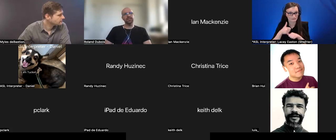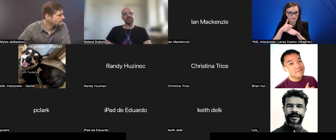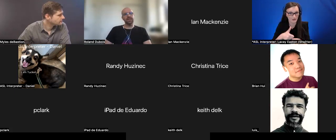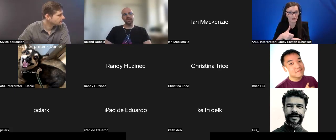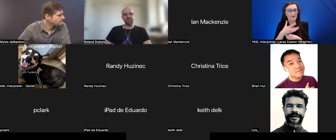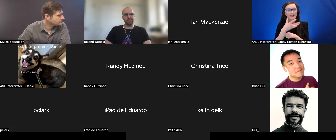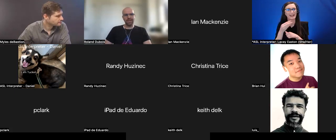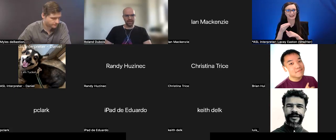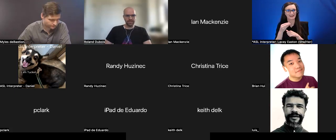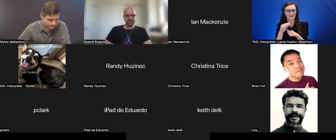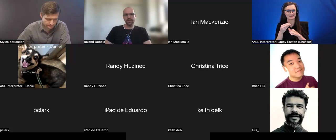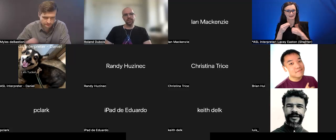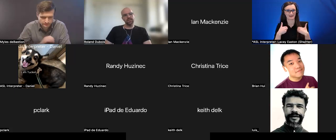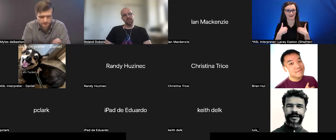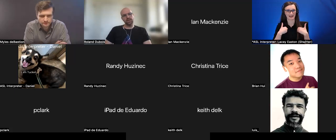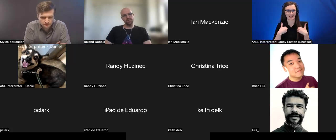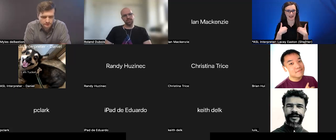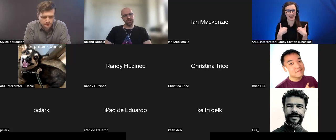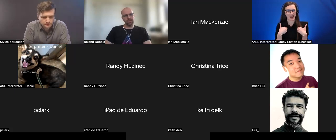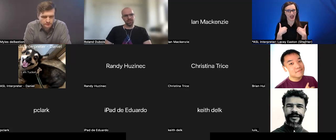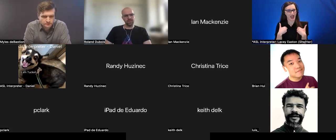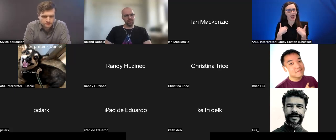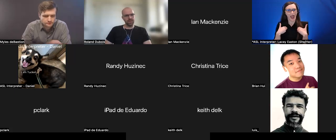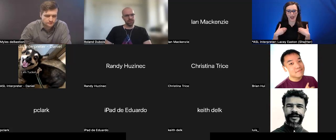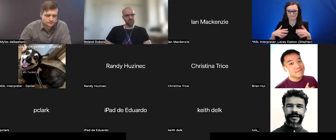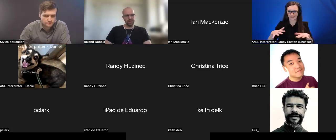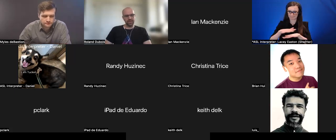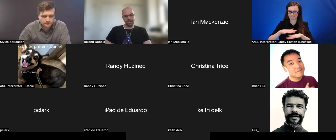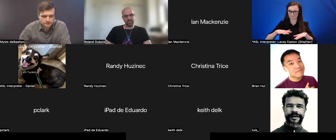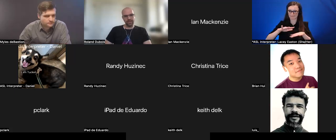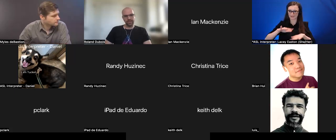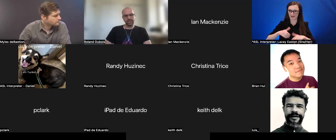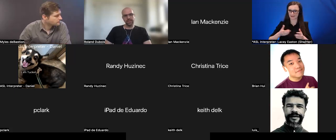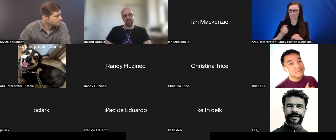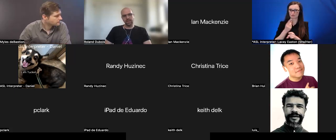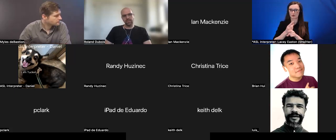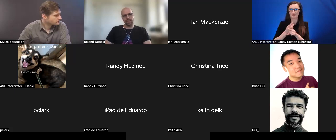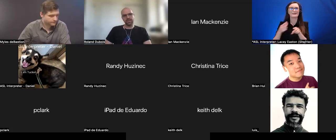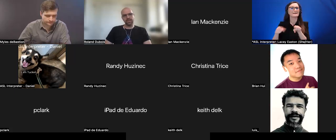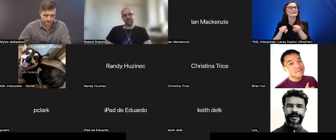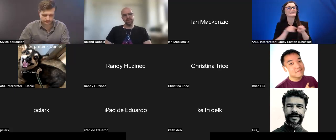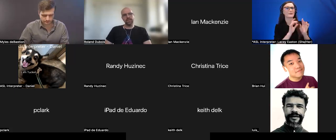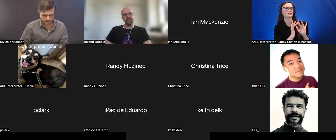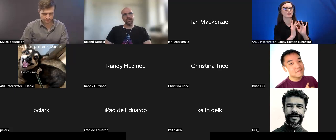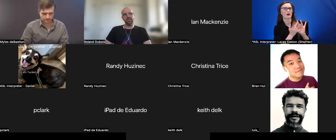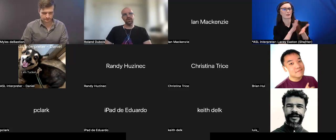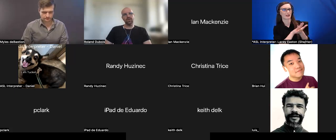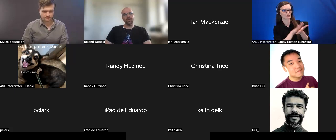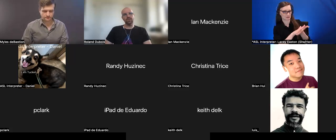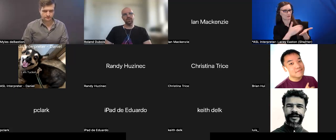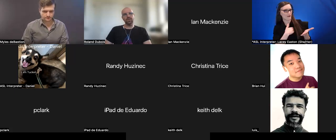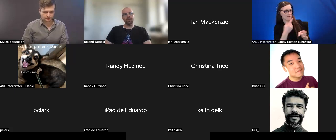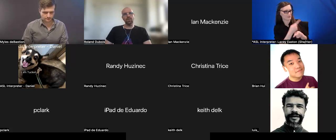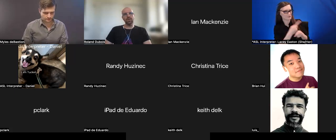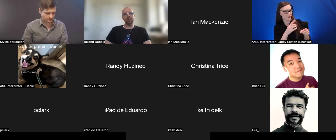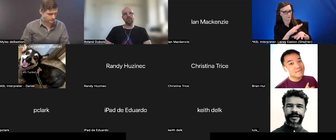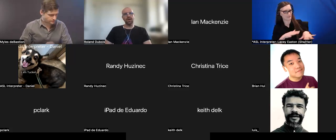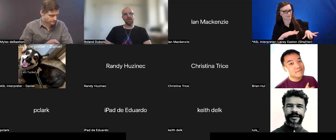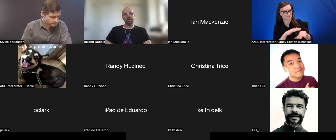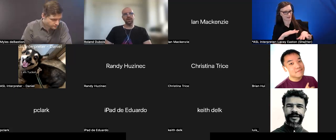It has its place. Very much like online schooling is a place. But I think the important part